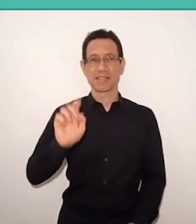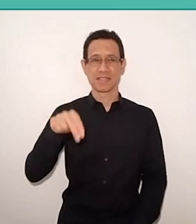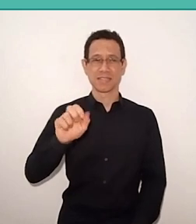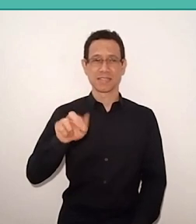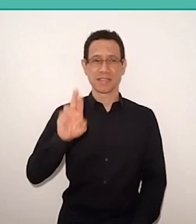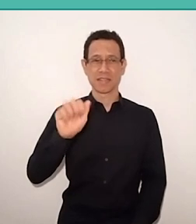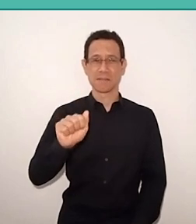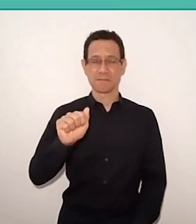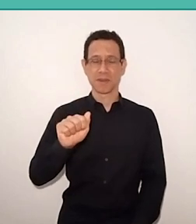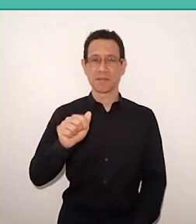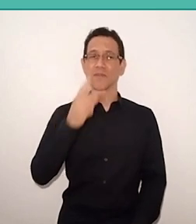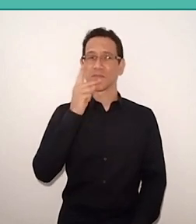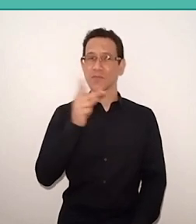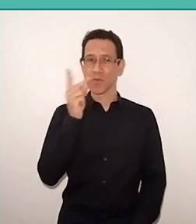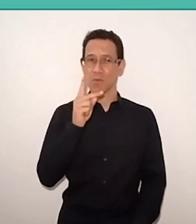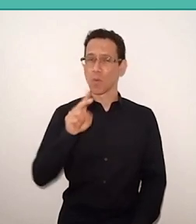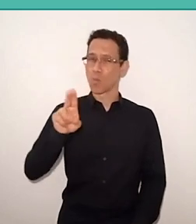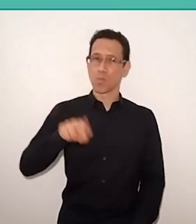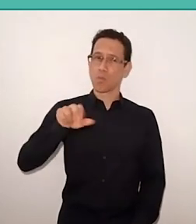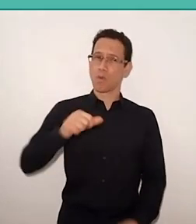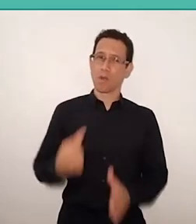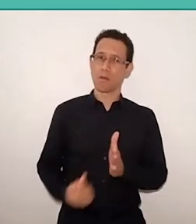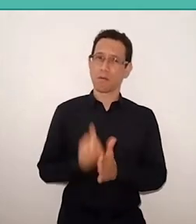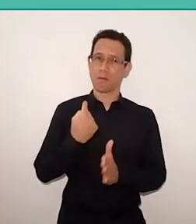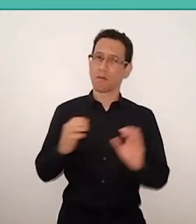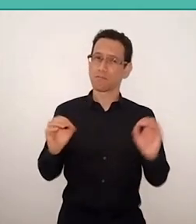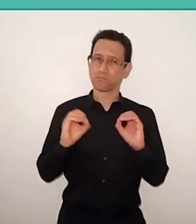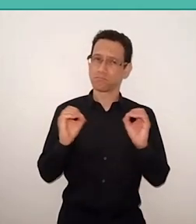"Nobody ever asked me at the World Council, in ten years,